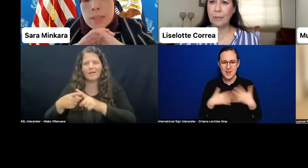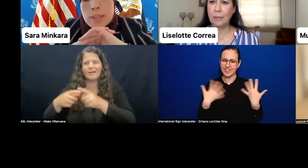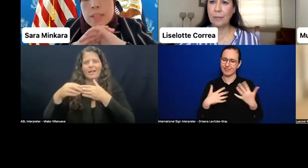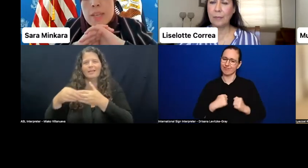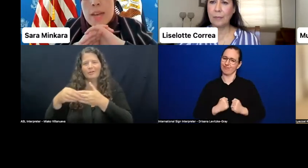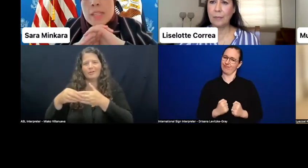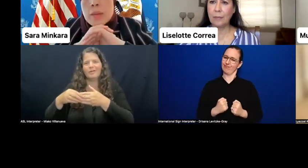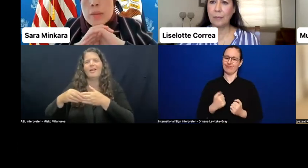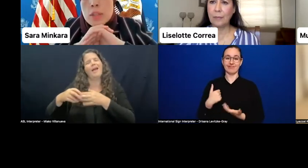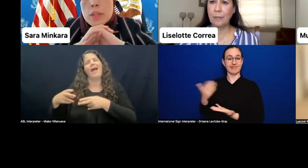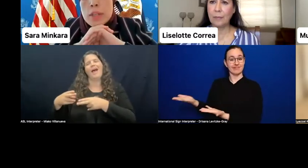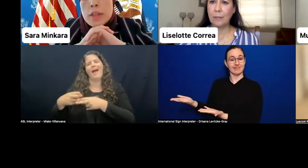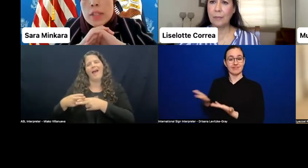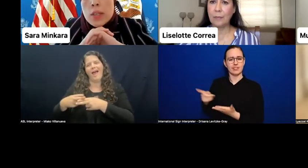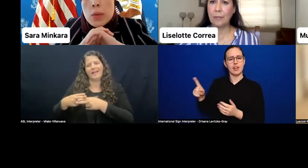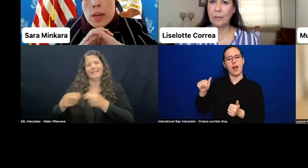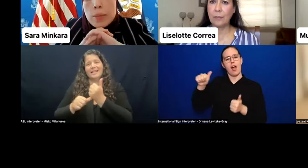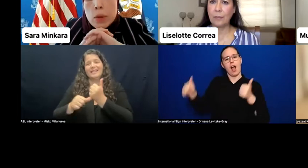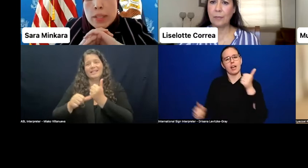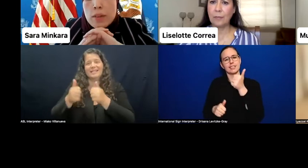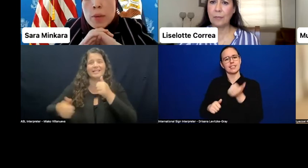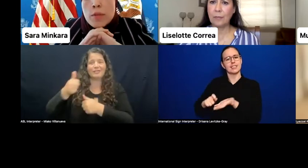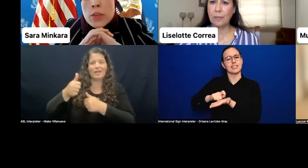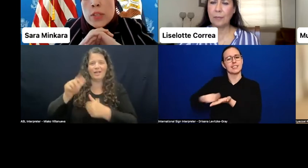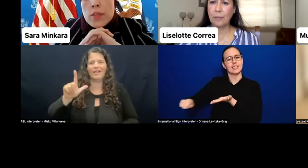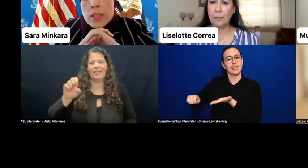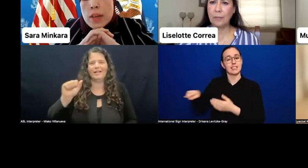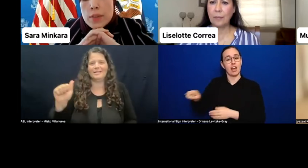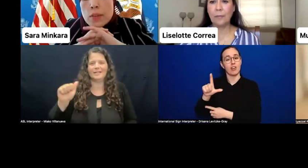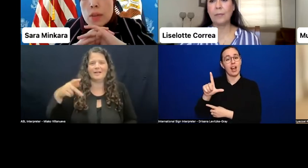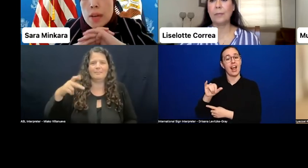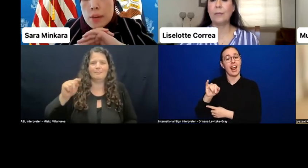Lisa has served in the U.S. government Foreign Service Office--